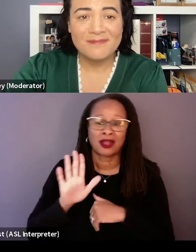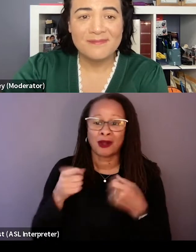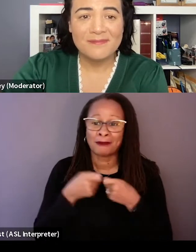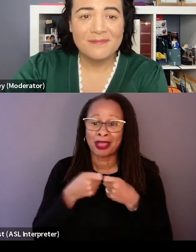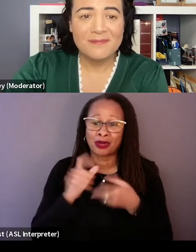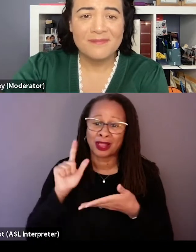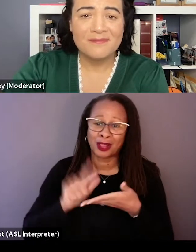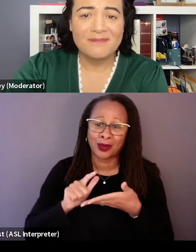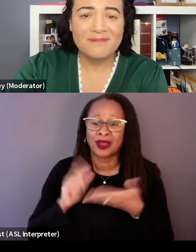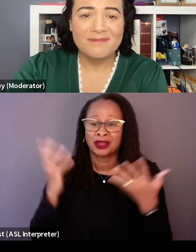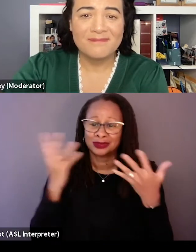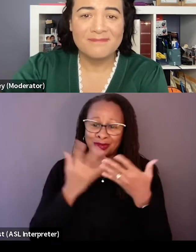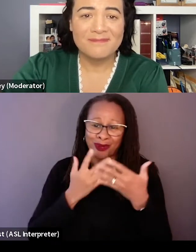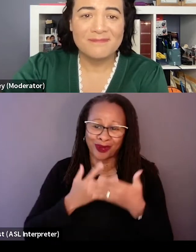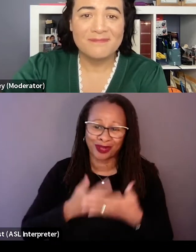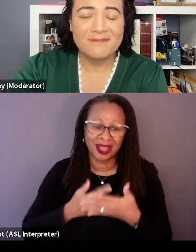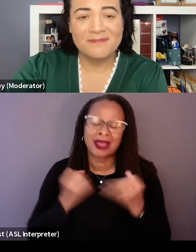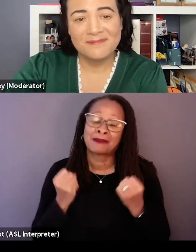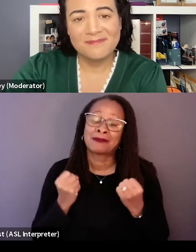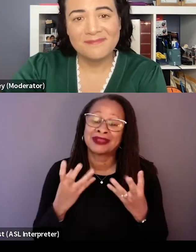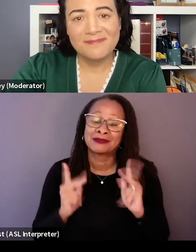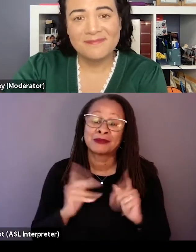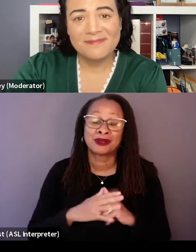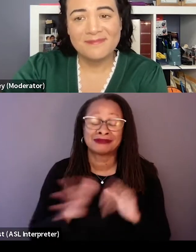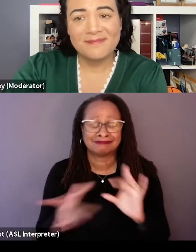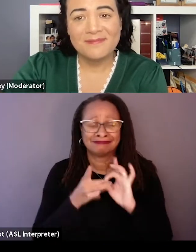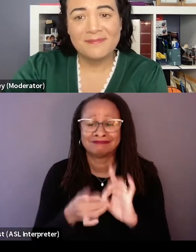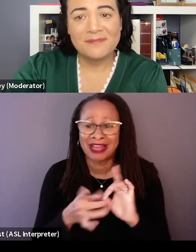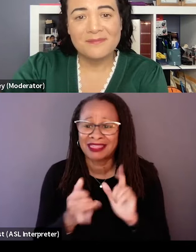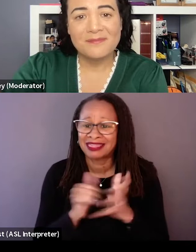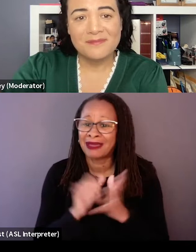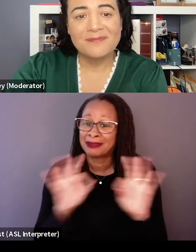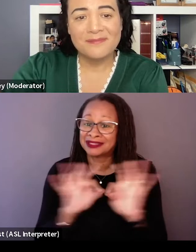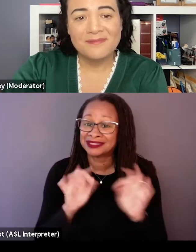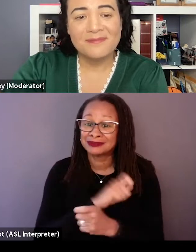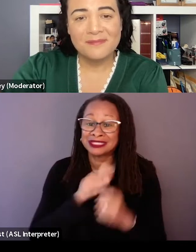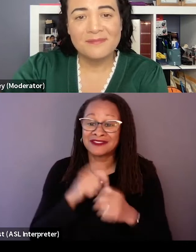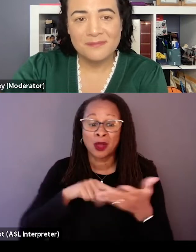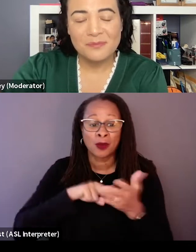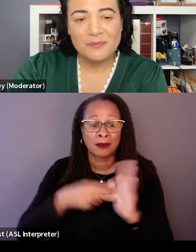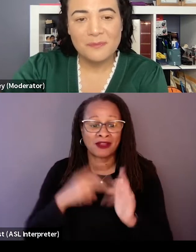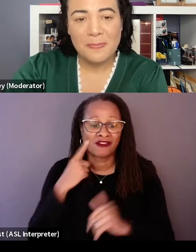and it was getting dark and a lot of people latched onto that message specifically and what it meant for a robot to be sending